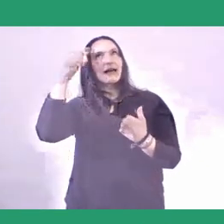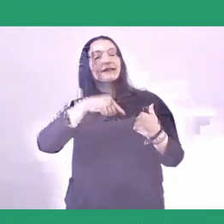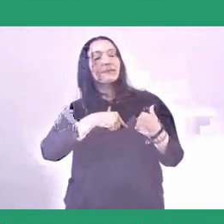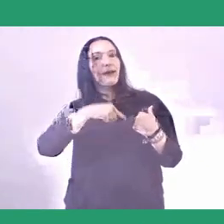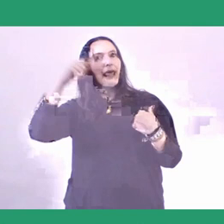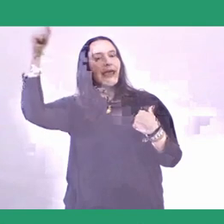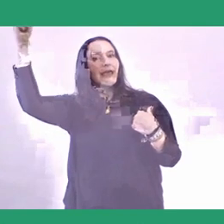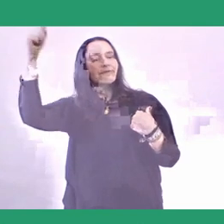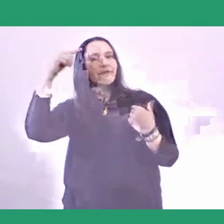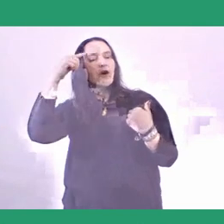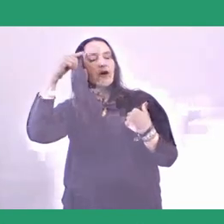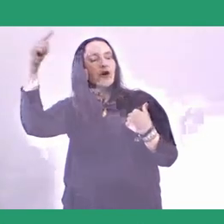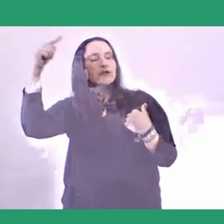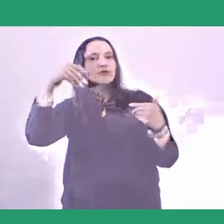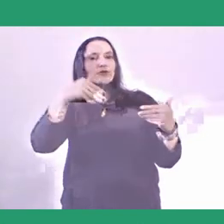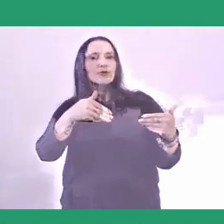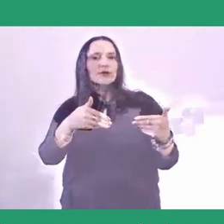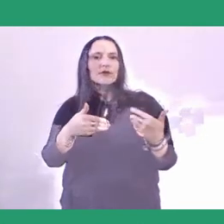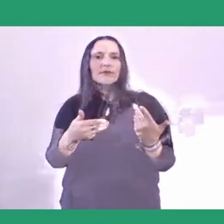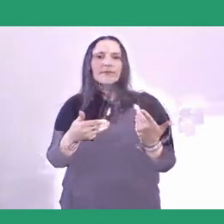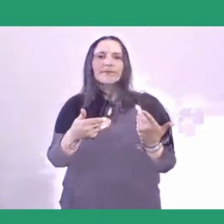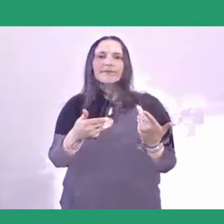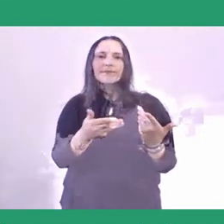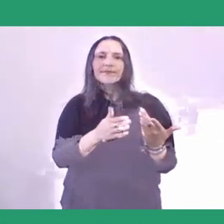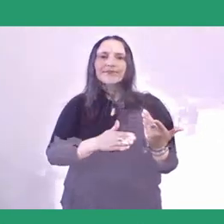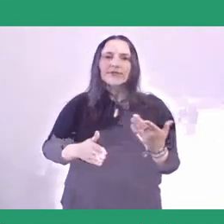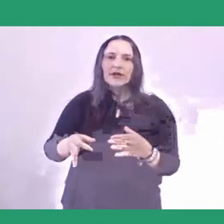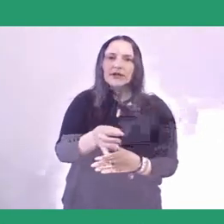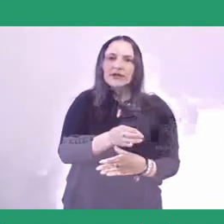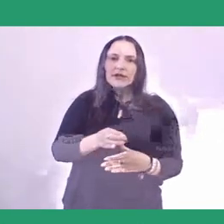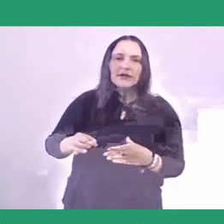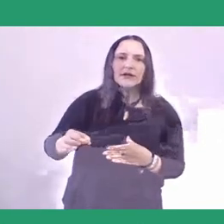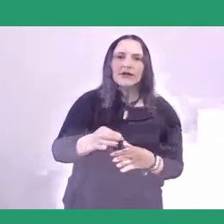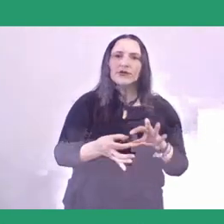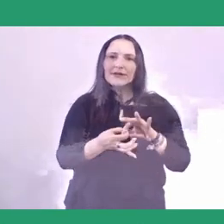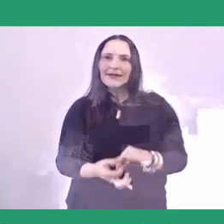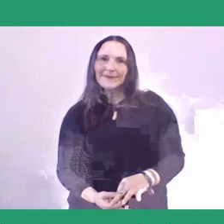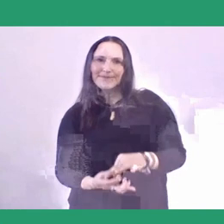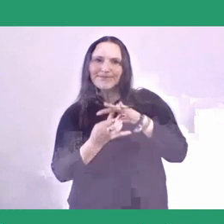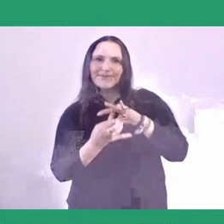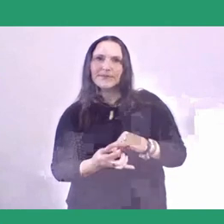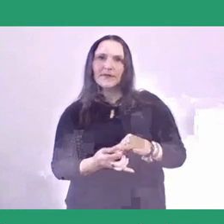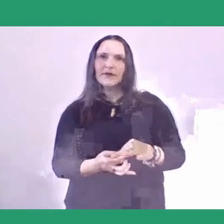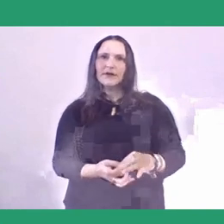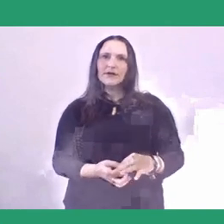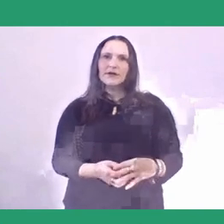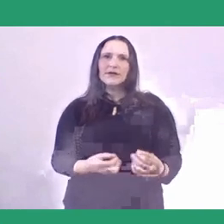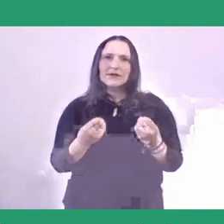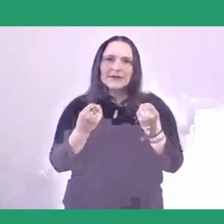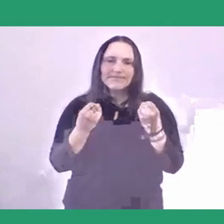and then its relation to being locally and strongly anchored on the soil of Salassae as an organic farm.